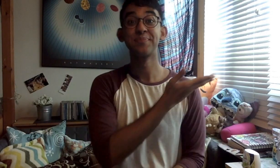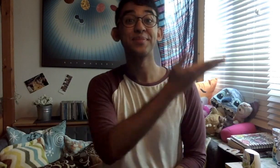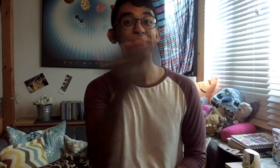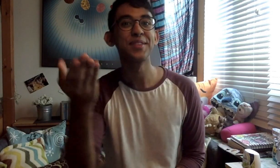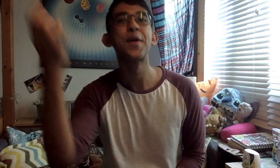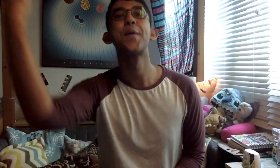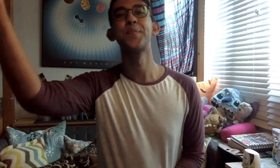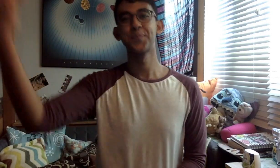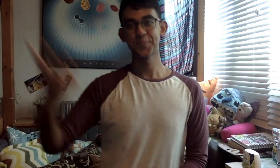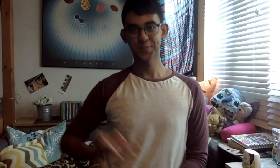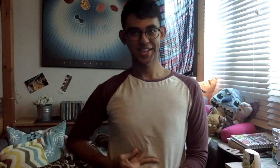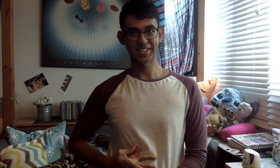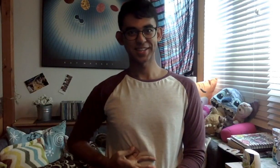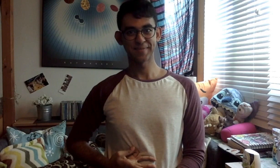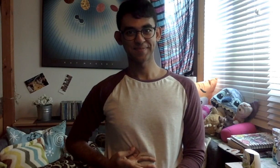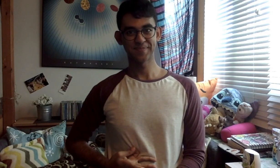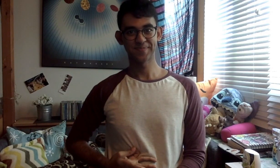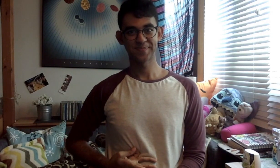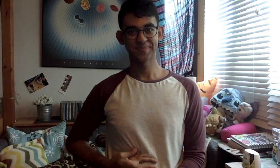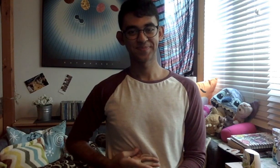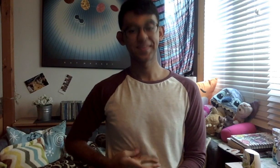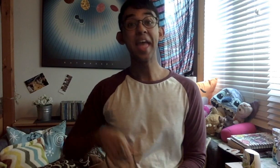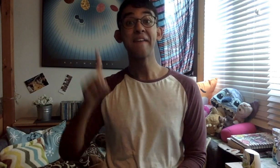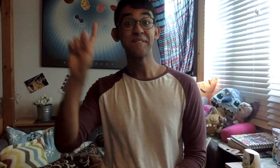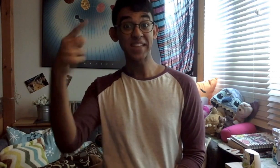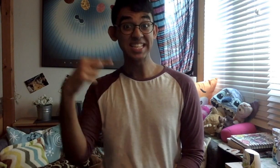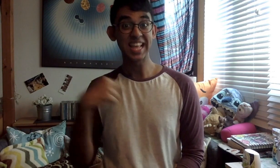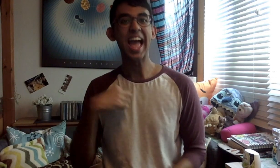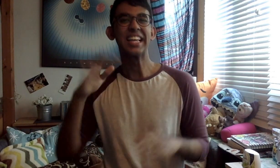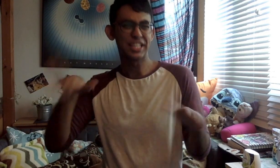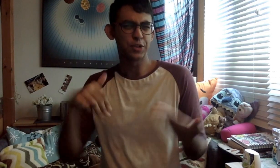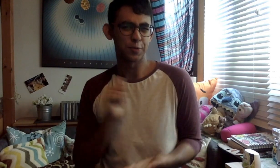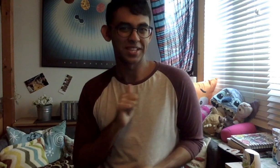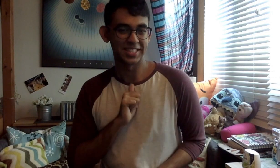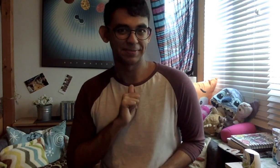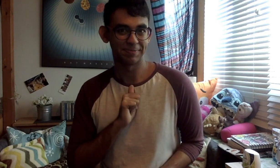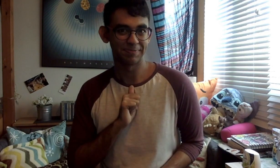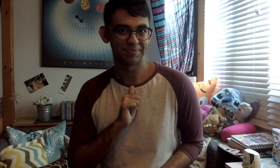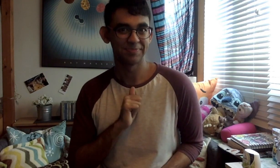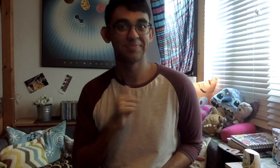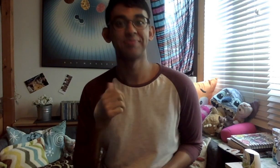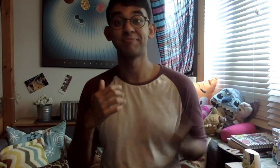and would like to welcome all of you. First off, let me introduce myself.